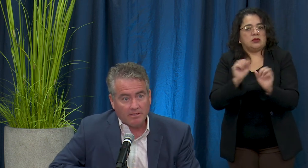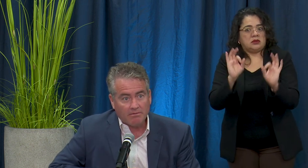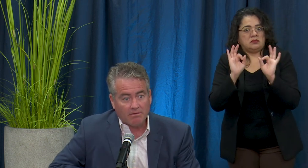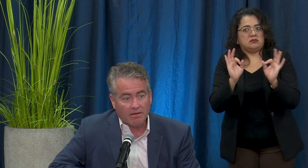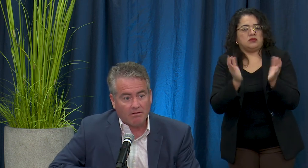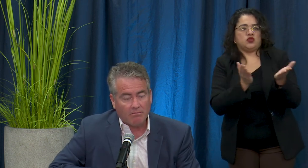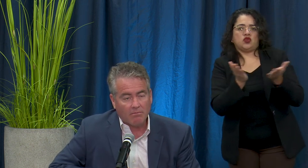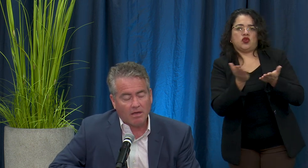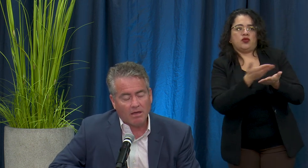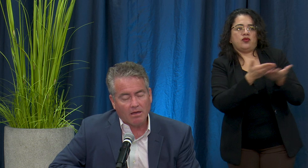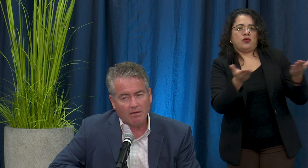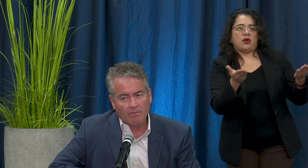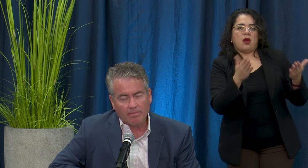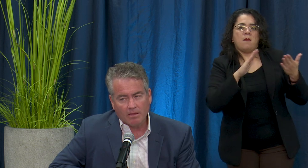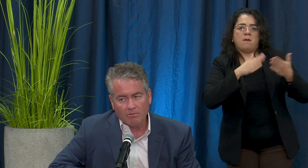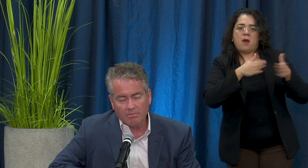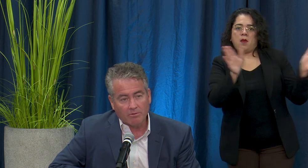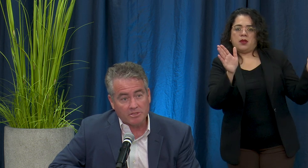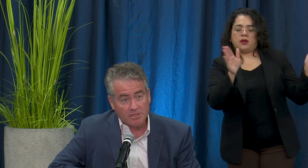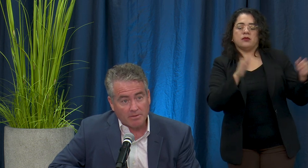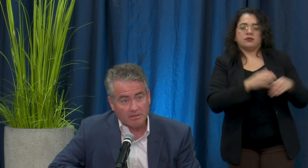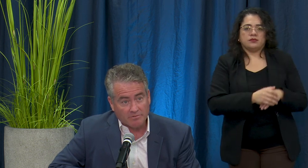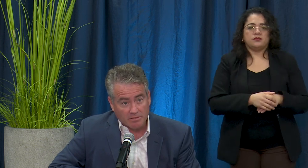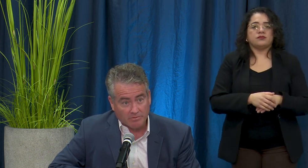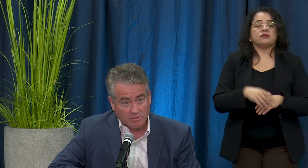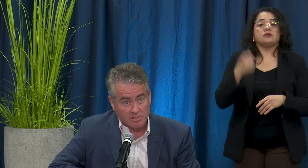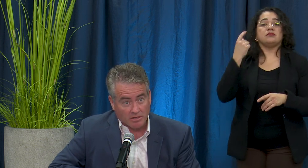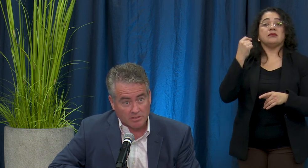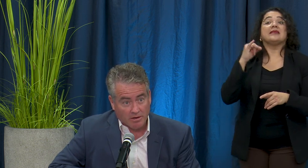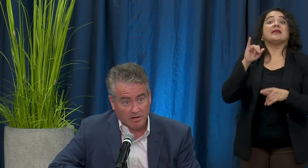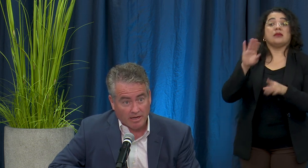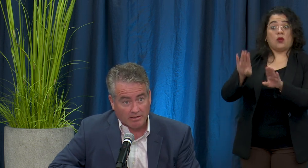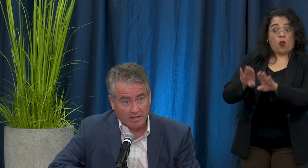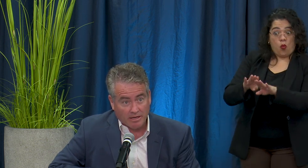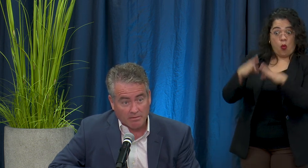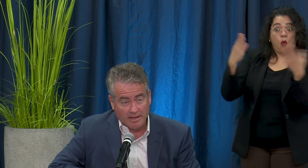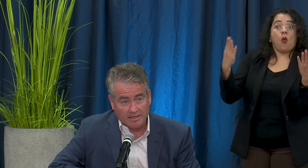then it would be a recipient of some of those dollars that were allocated back